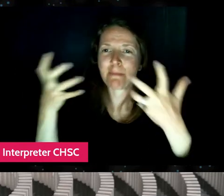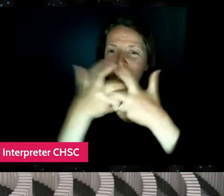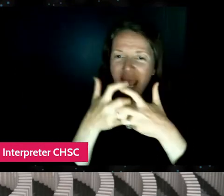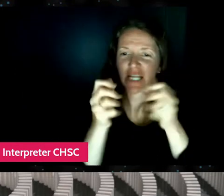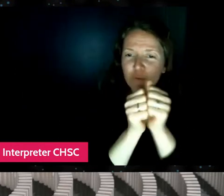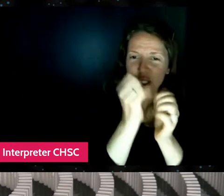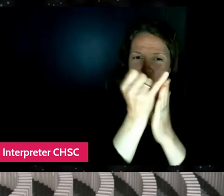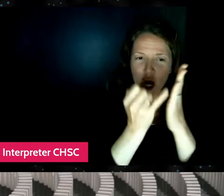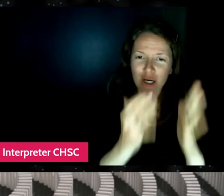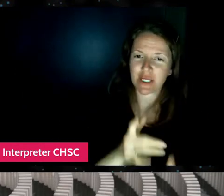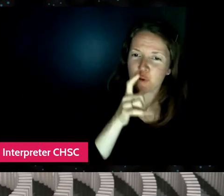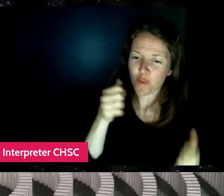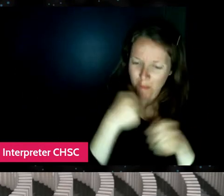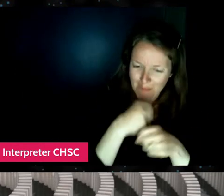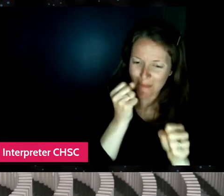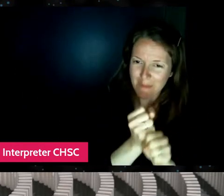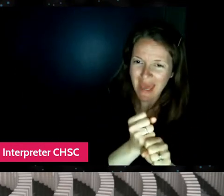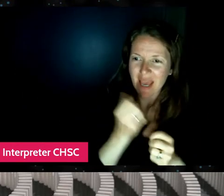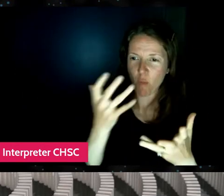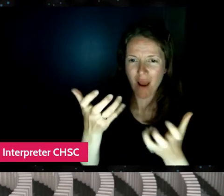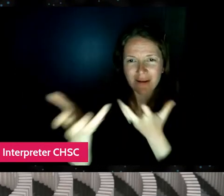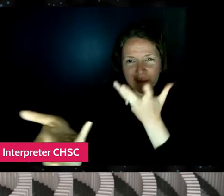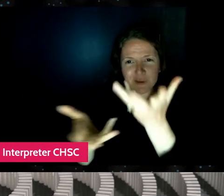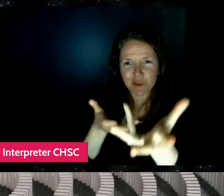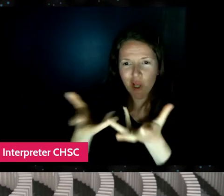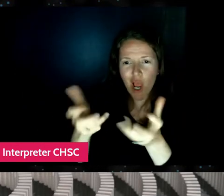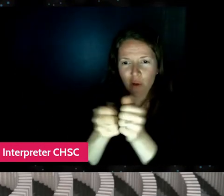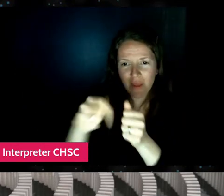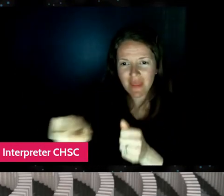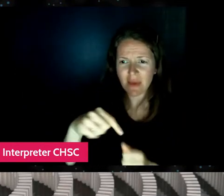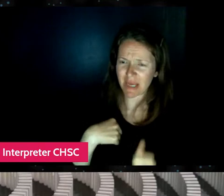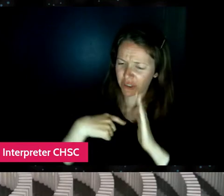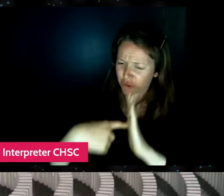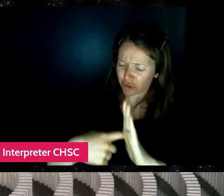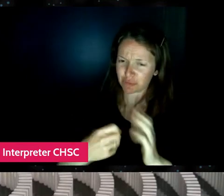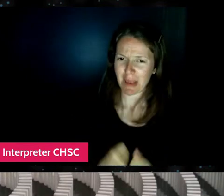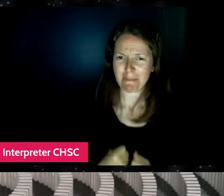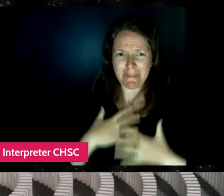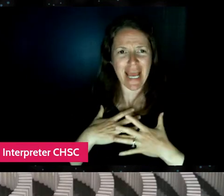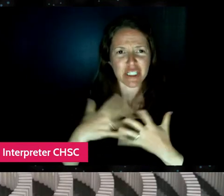and be able to talk to them and really share my passion with a whole new audience